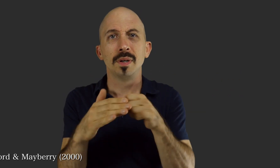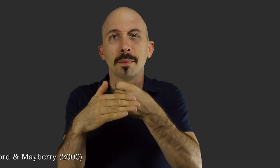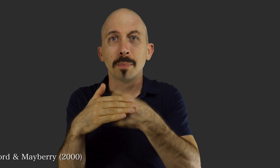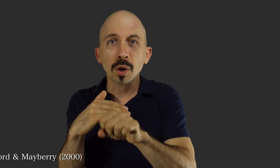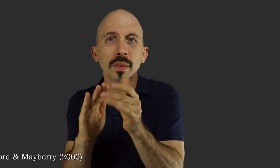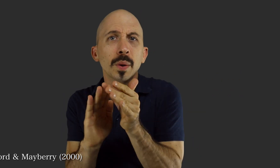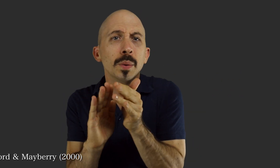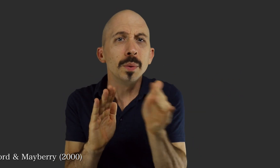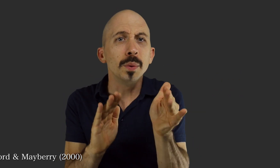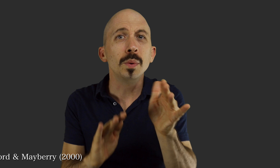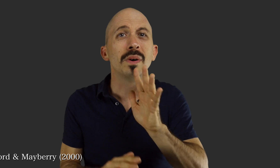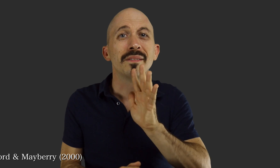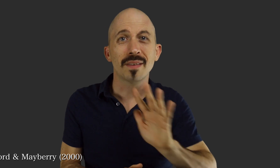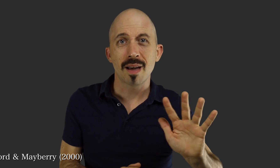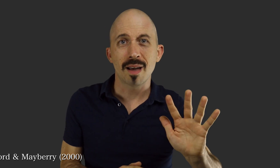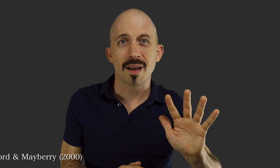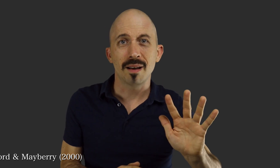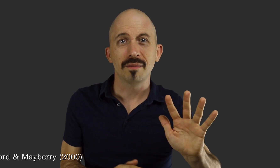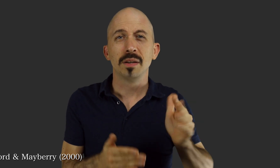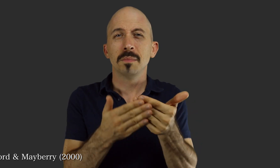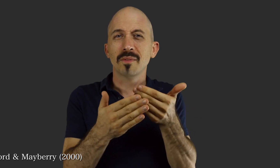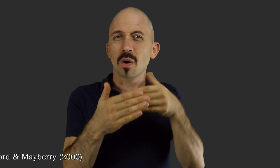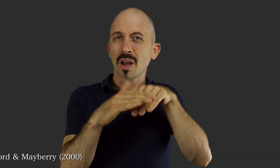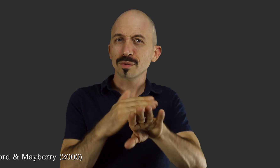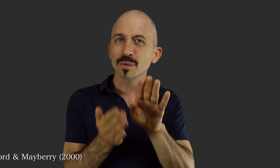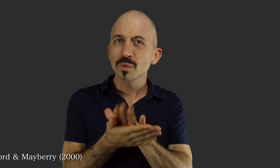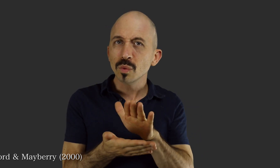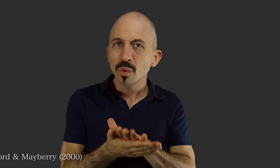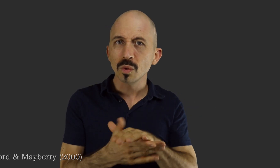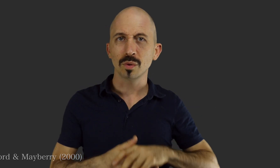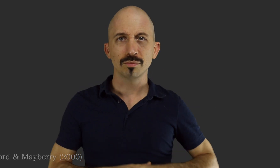from birth to age 5, before the child enters the school system.